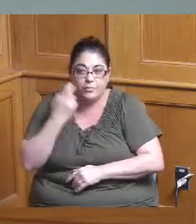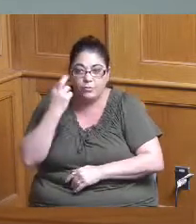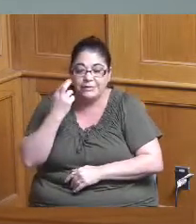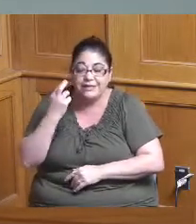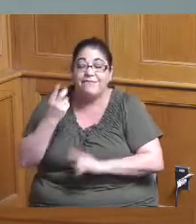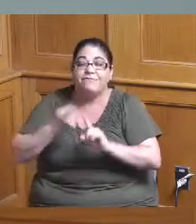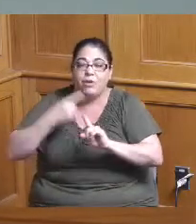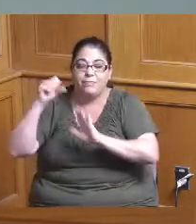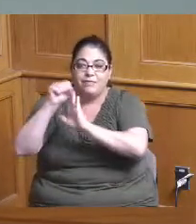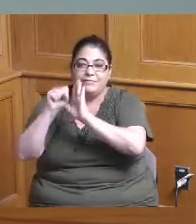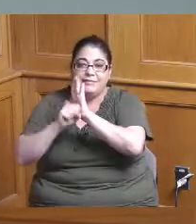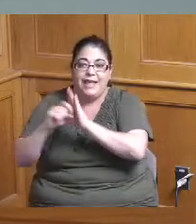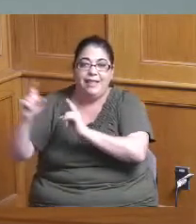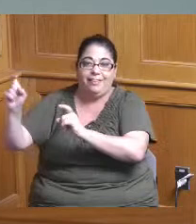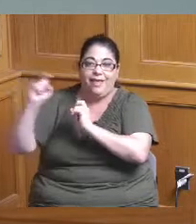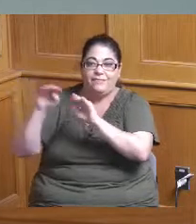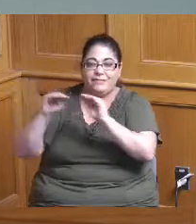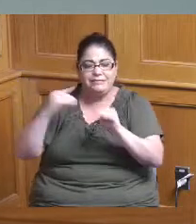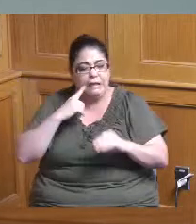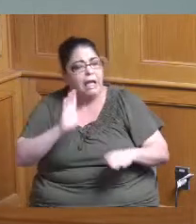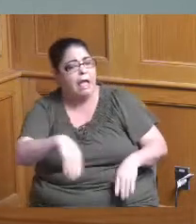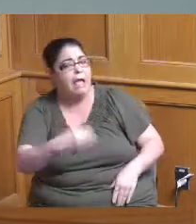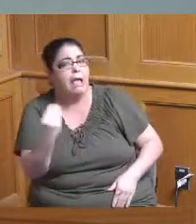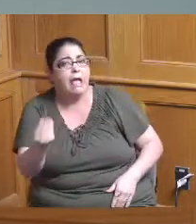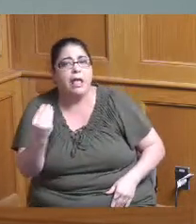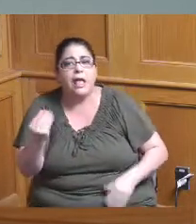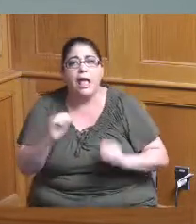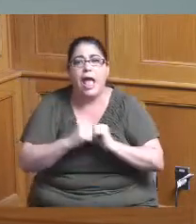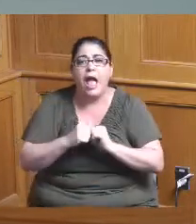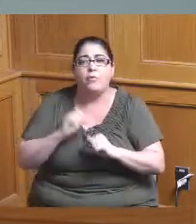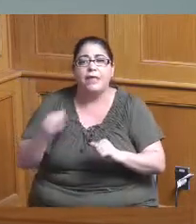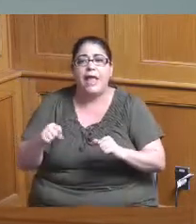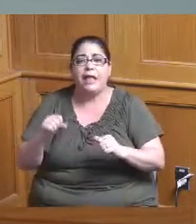for anyone who might be out there saying how can the county do x y or z there are specific